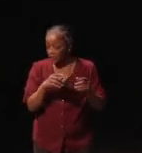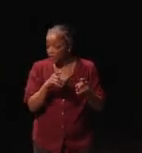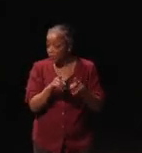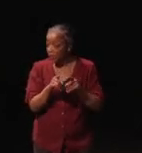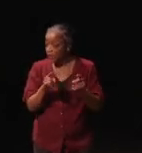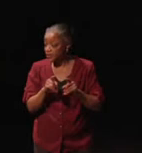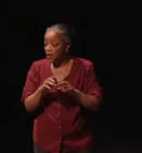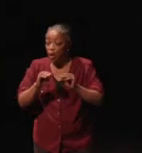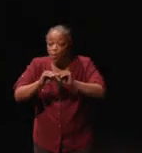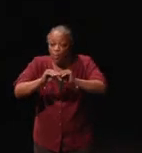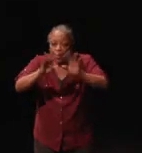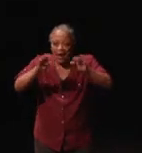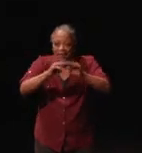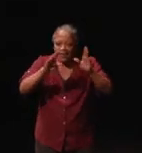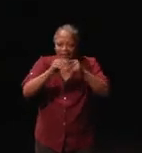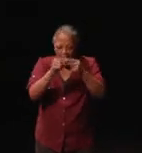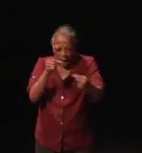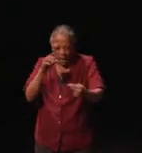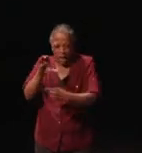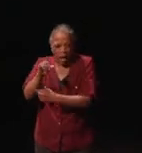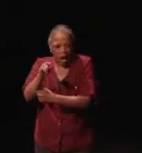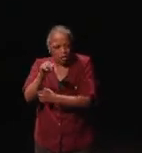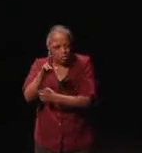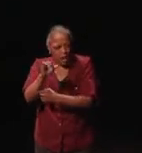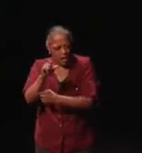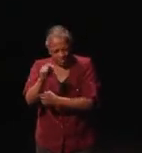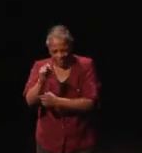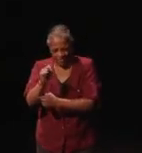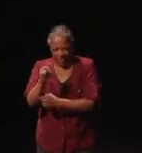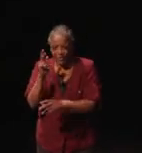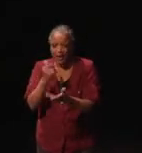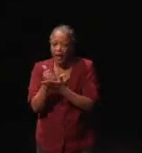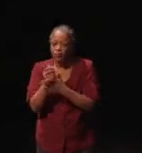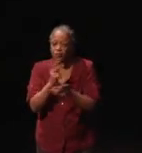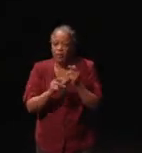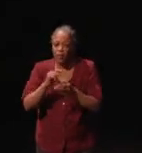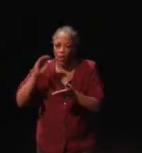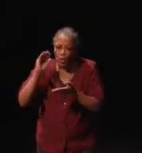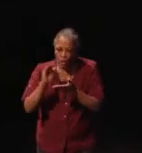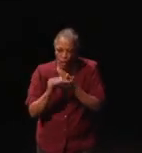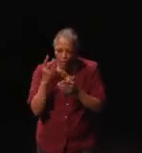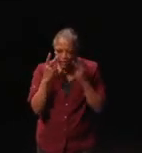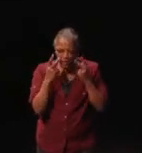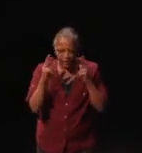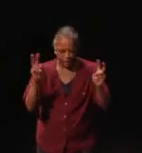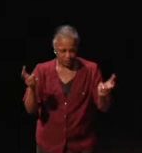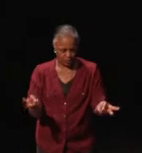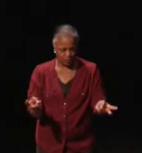brightness and contrast features which greatly helped for people with vision, like low vision type issues.